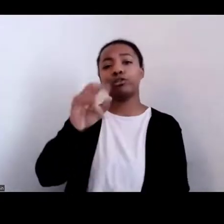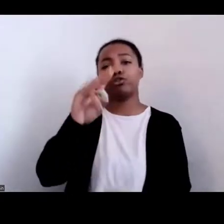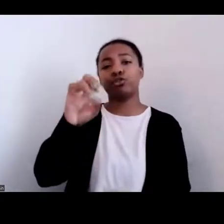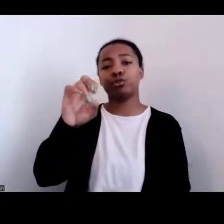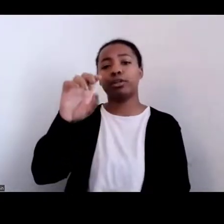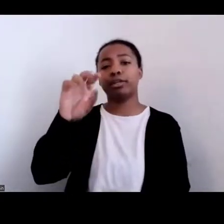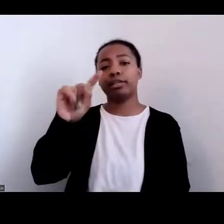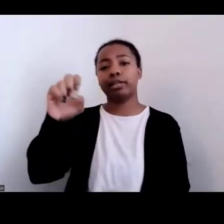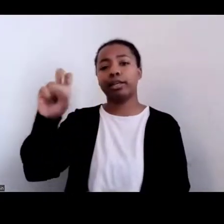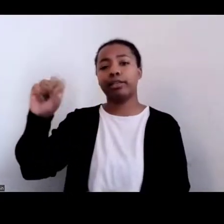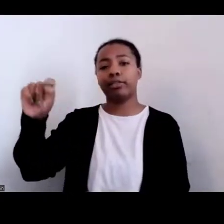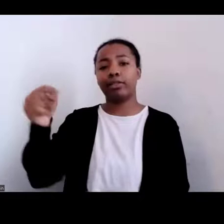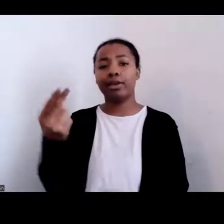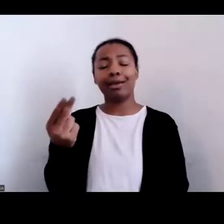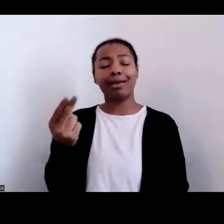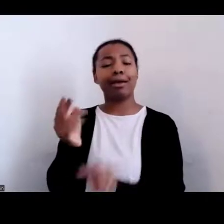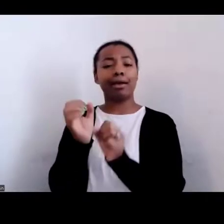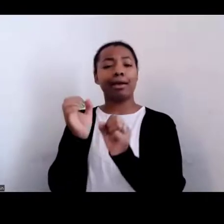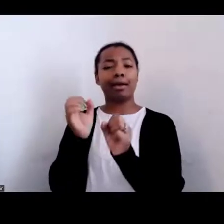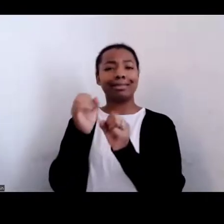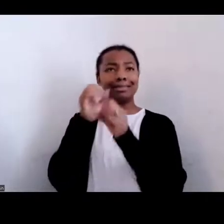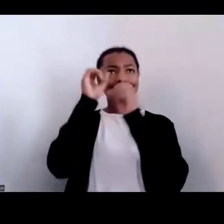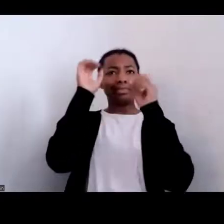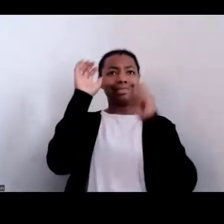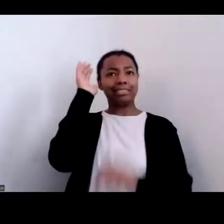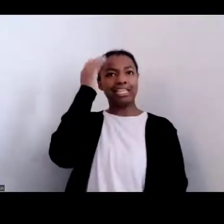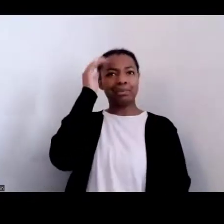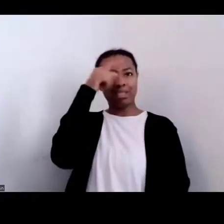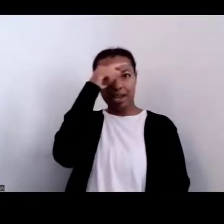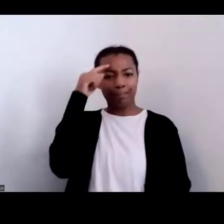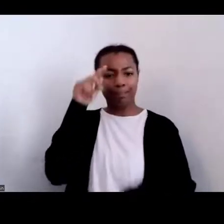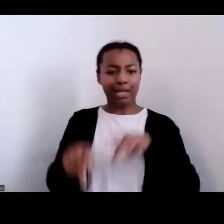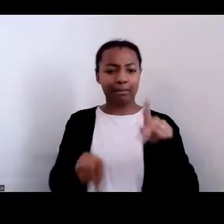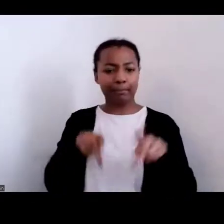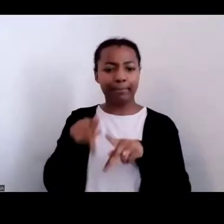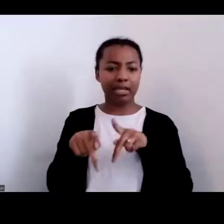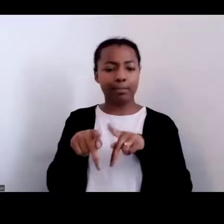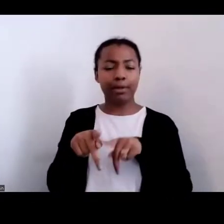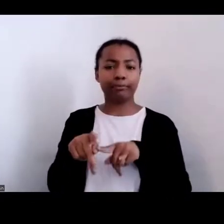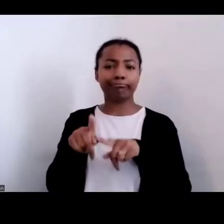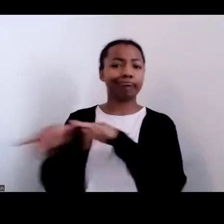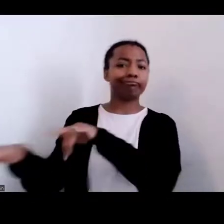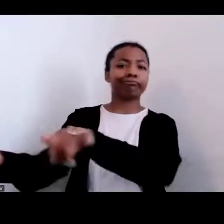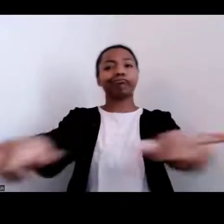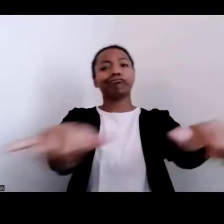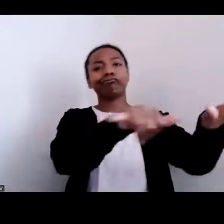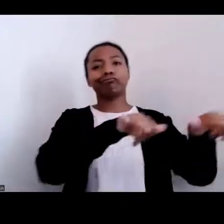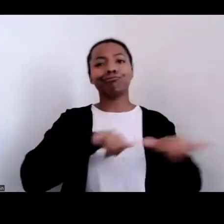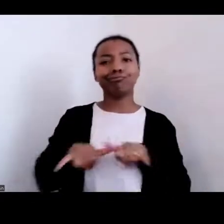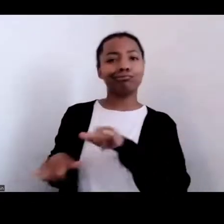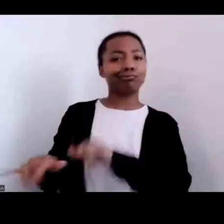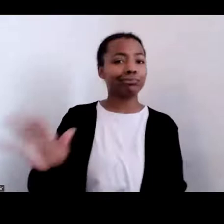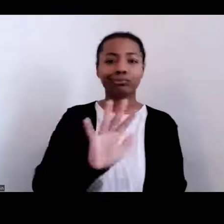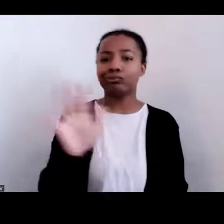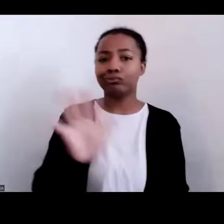reality we're as diverse as the number of cultures from which we hail, right, still.